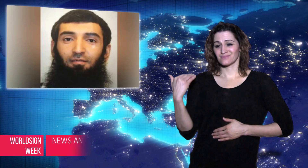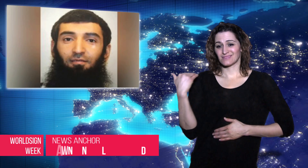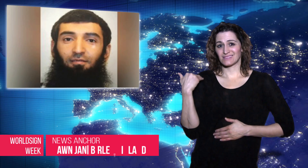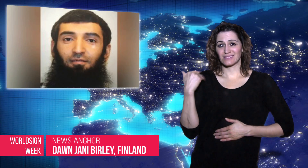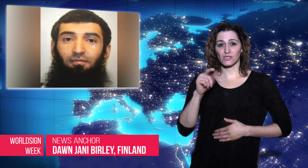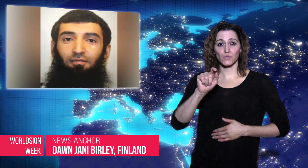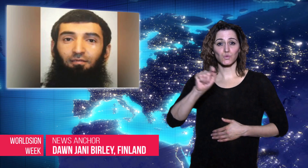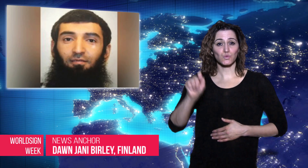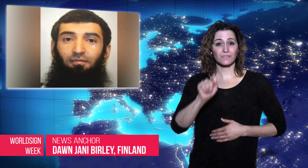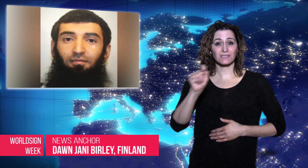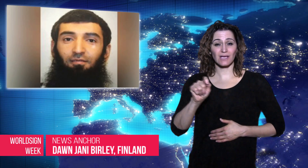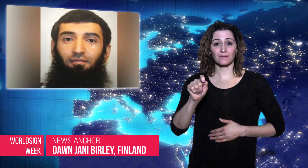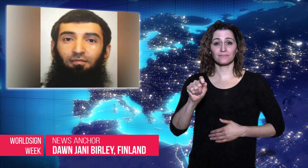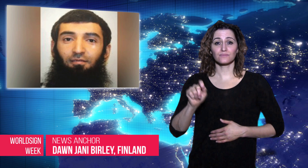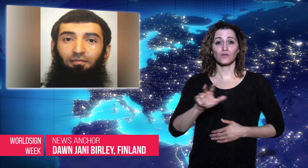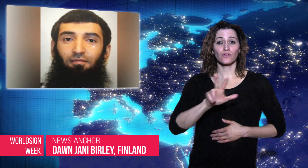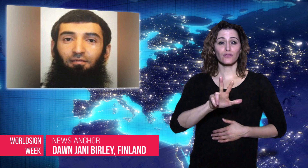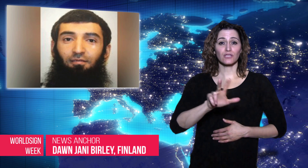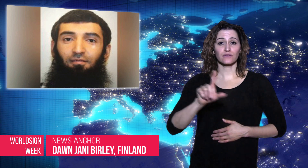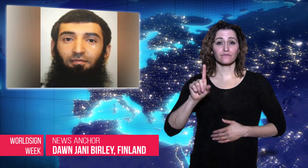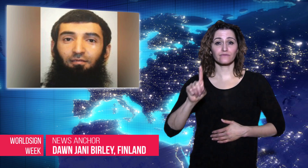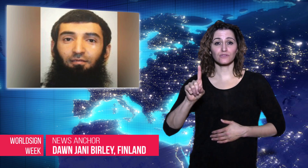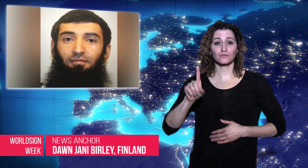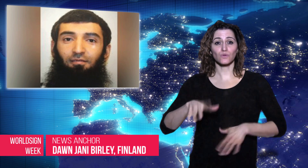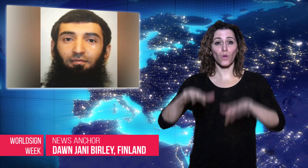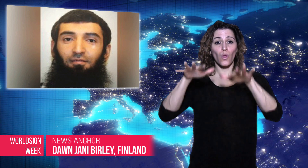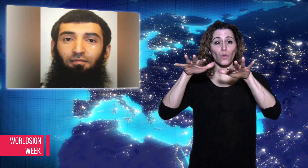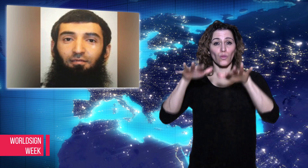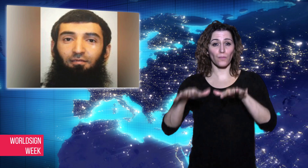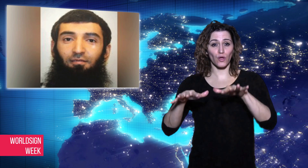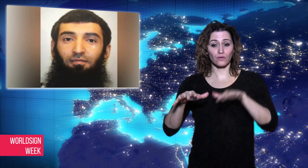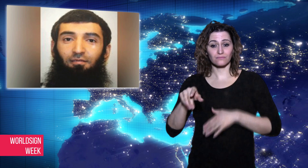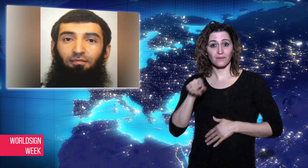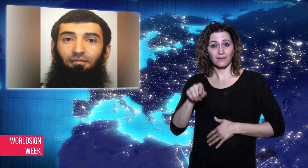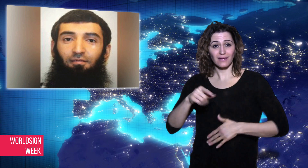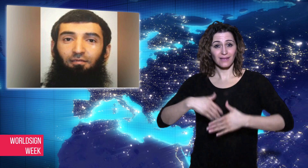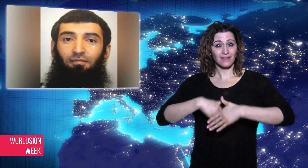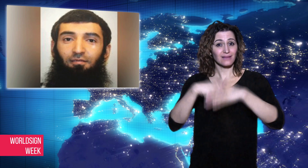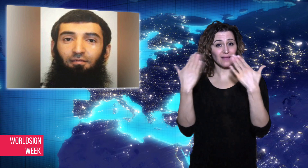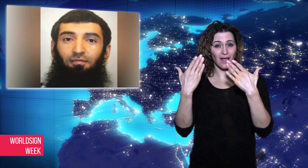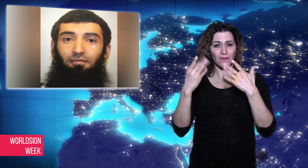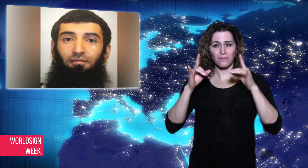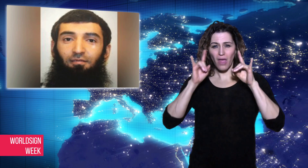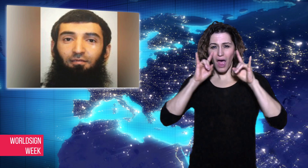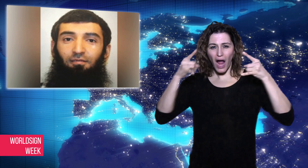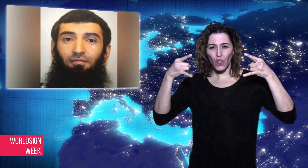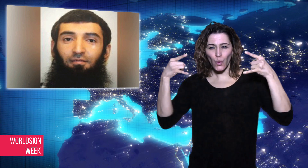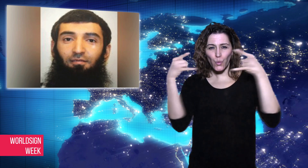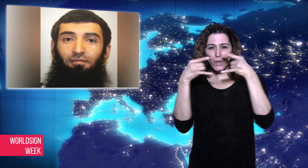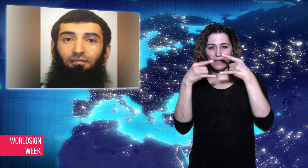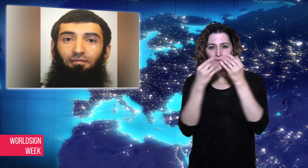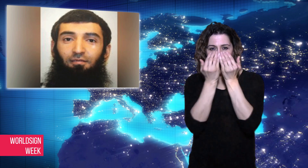Dawn: Last Tuesday, October 31, on